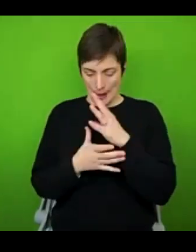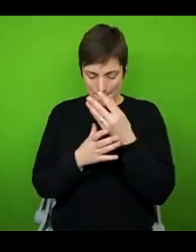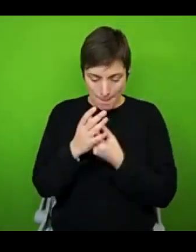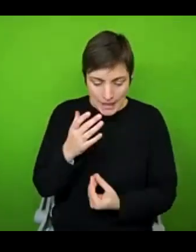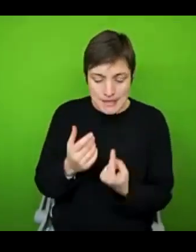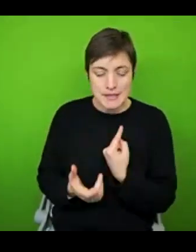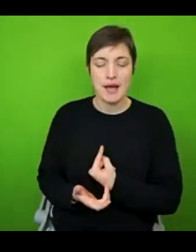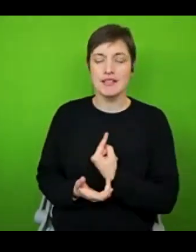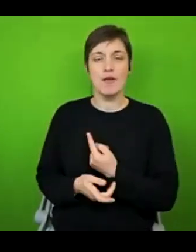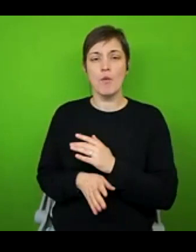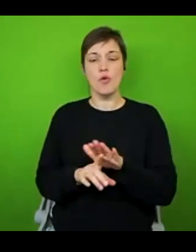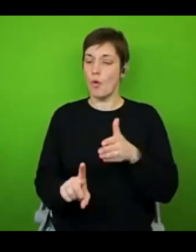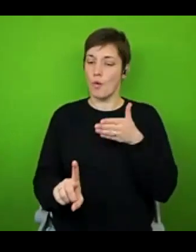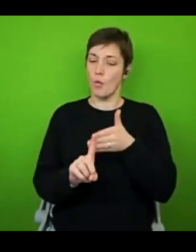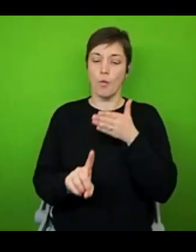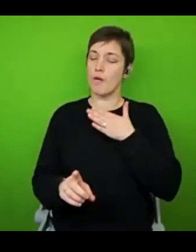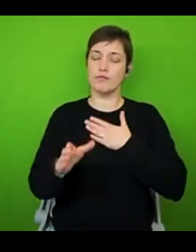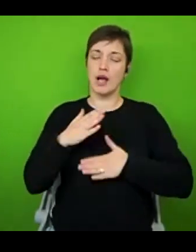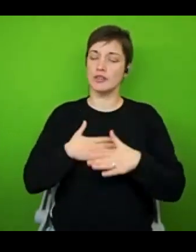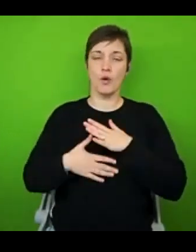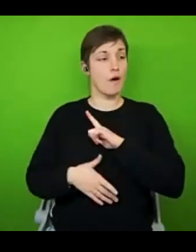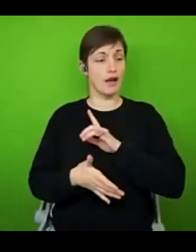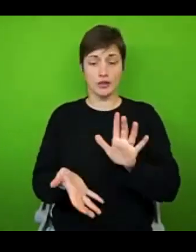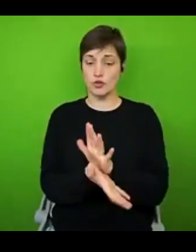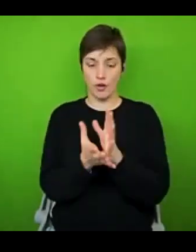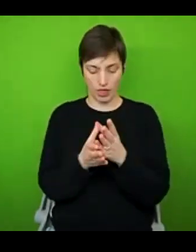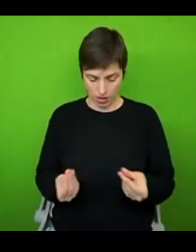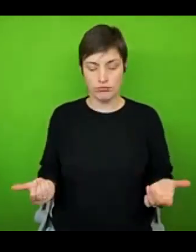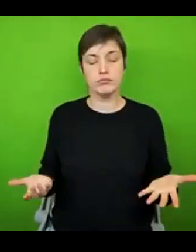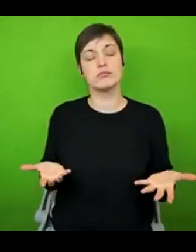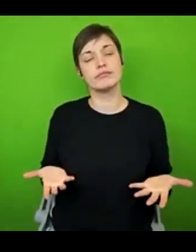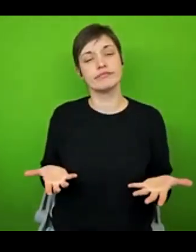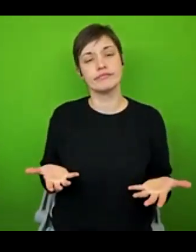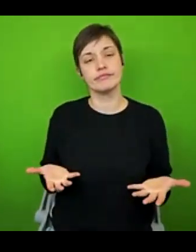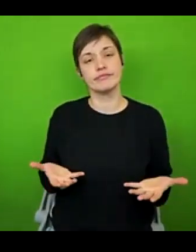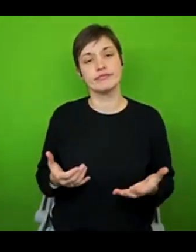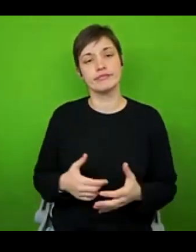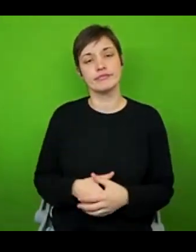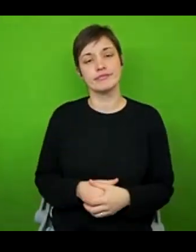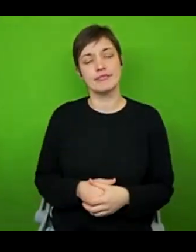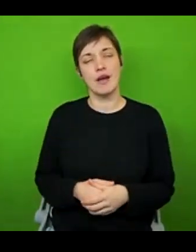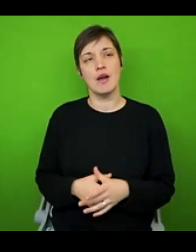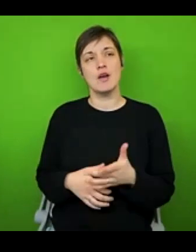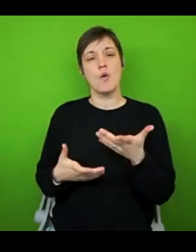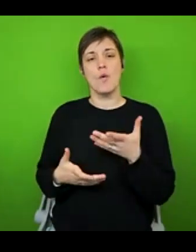myself because it took away the enjoyment in the process. So I think the thing I want to convey here is to think about